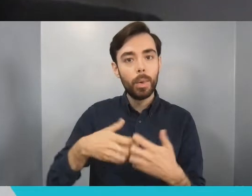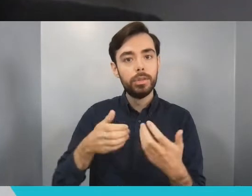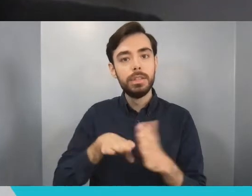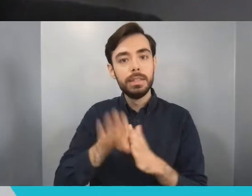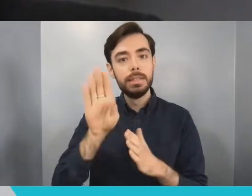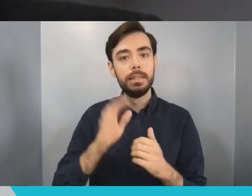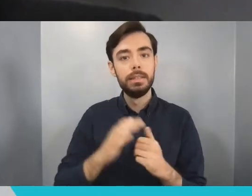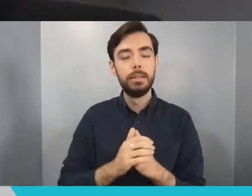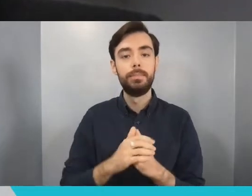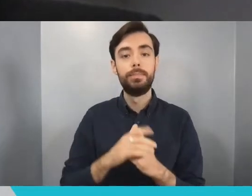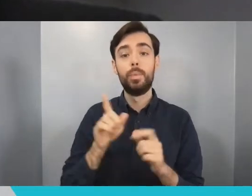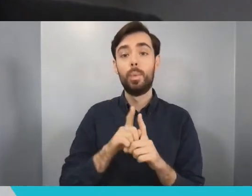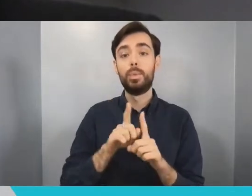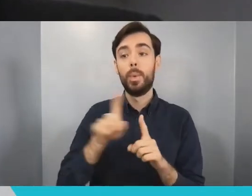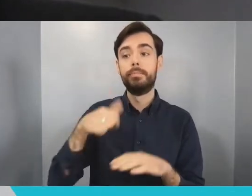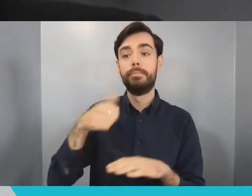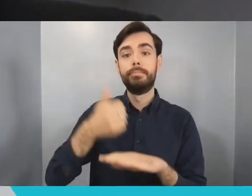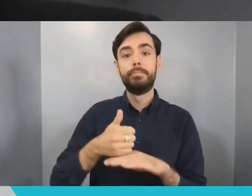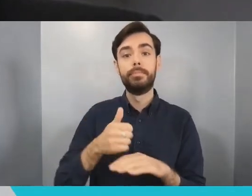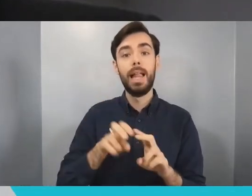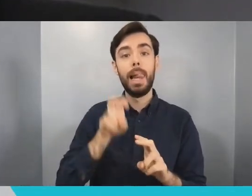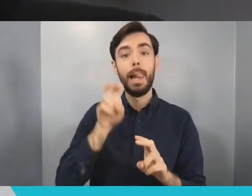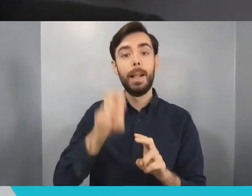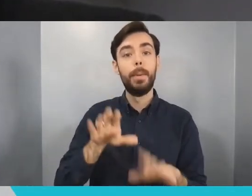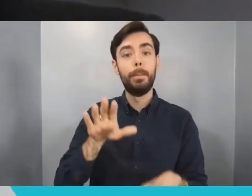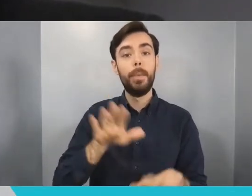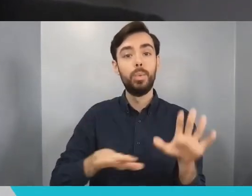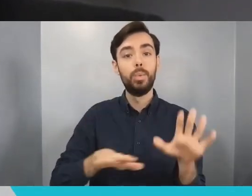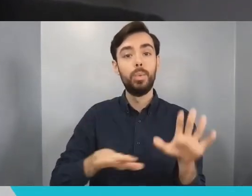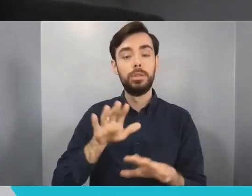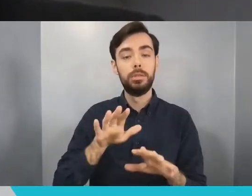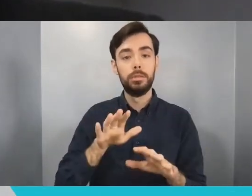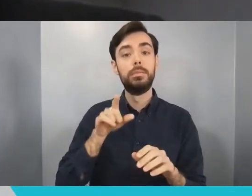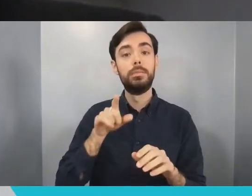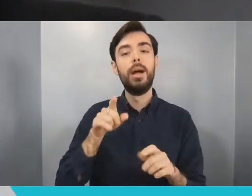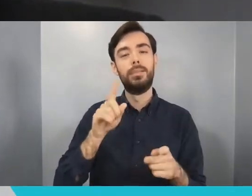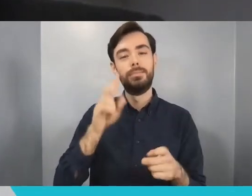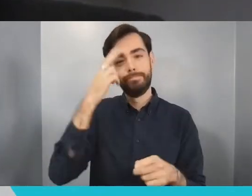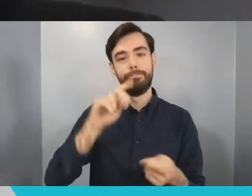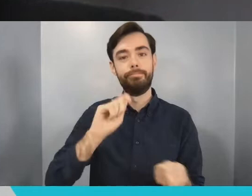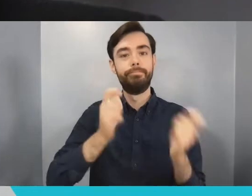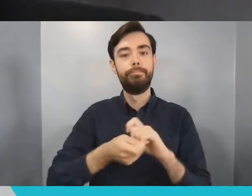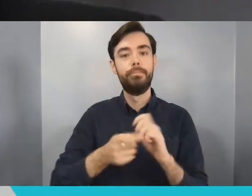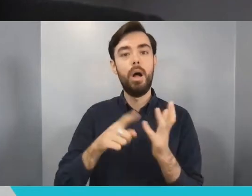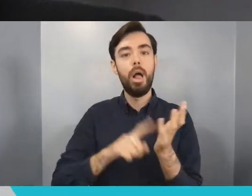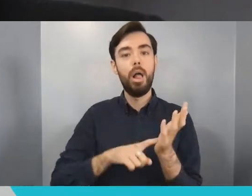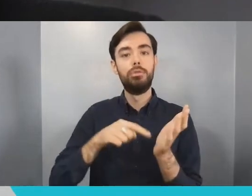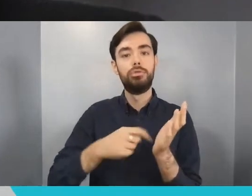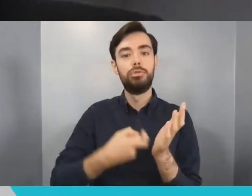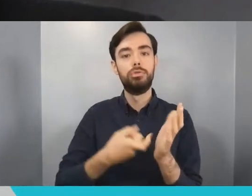which resulted in the company becoming Ultraleap. Tom continues to lead on all technology developments at Ultraleap.